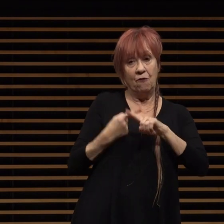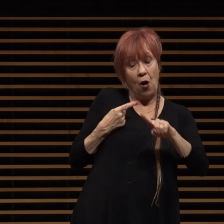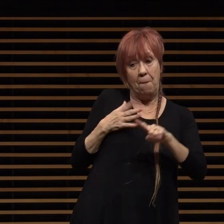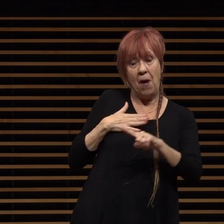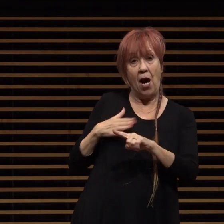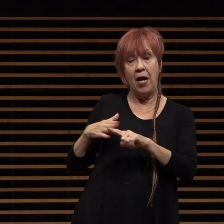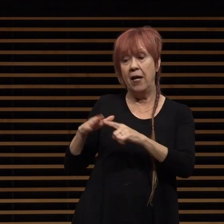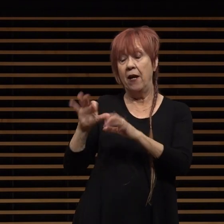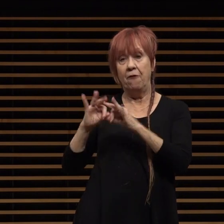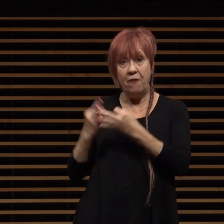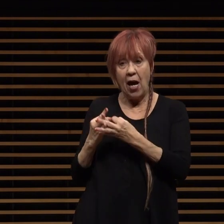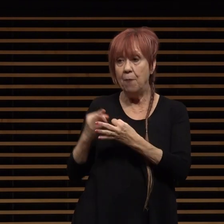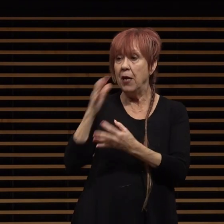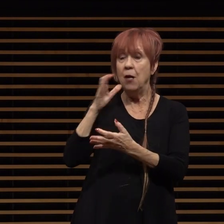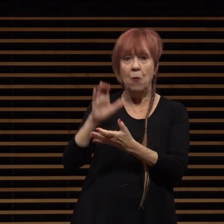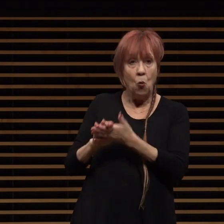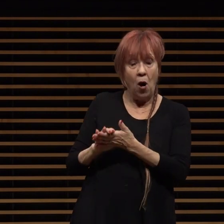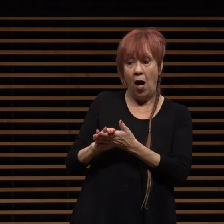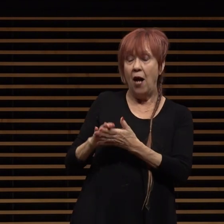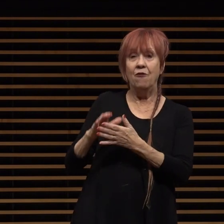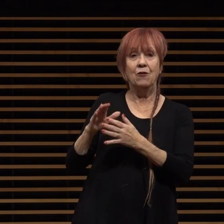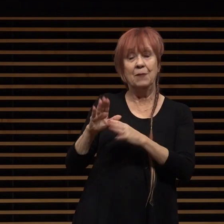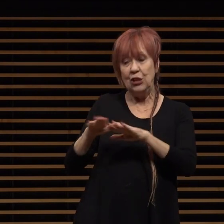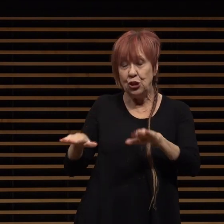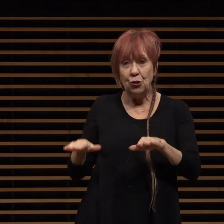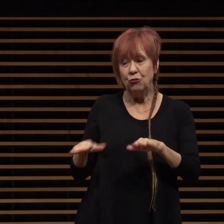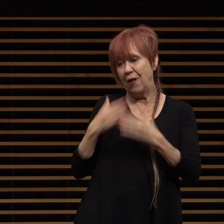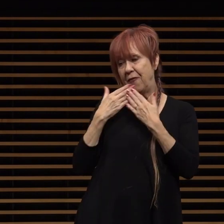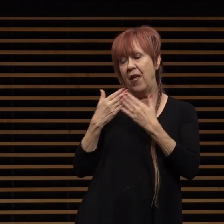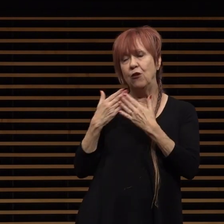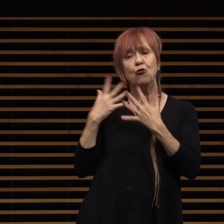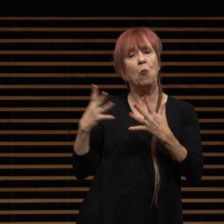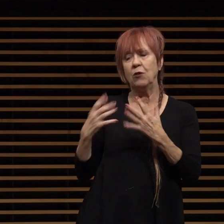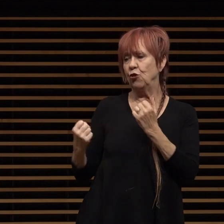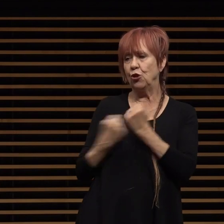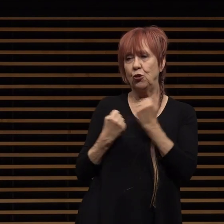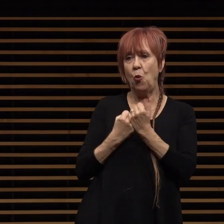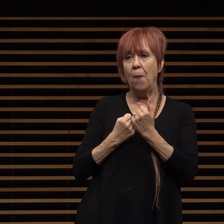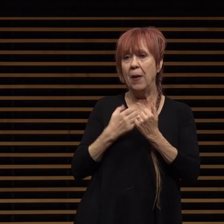michael and emma i thank them from the bottom of my heart for their unwavering